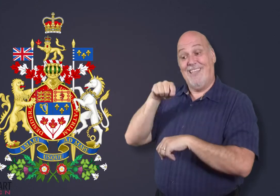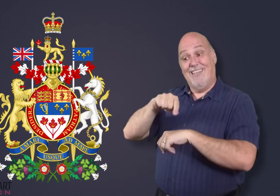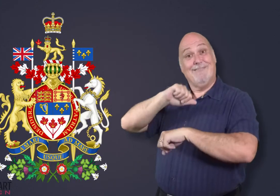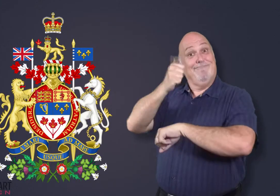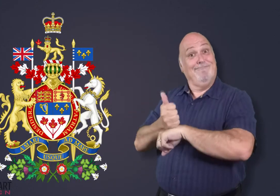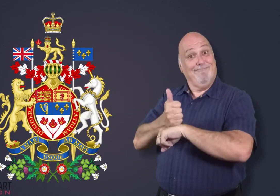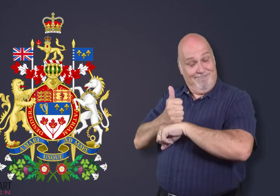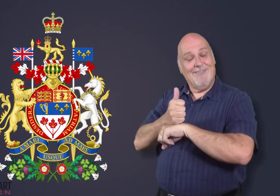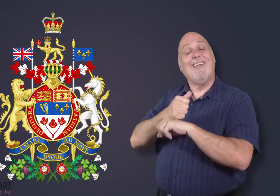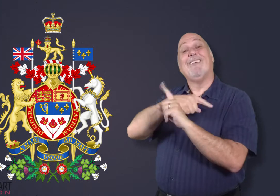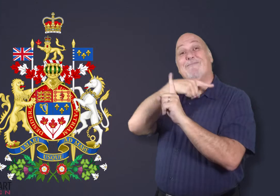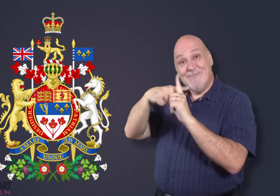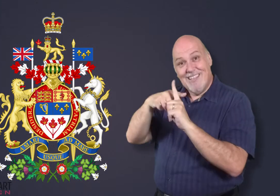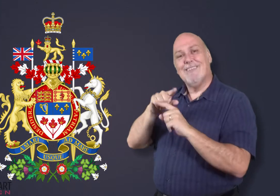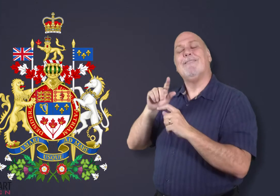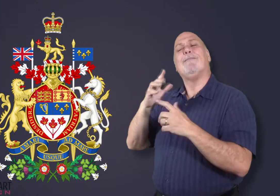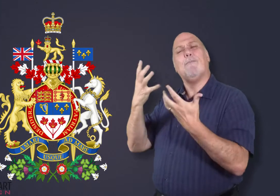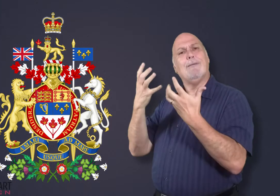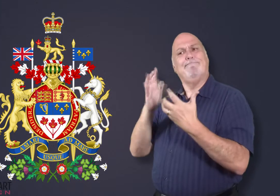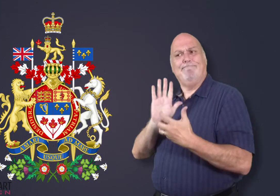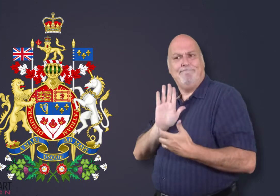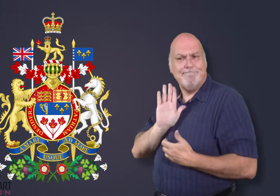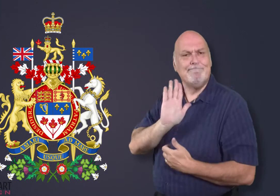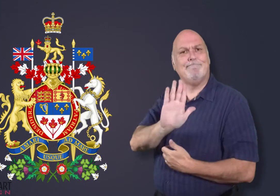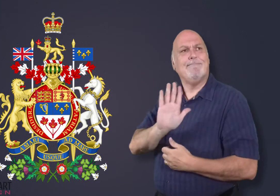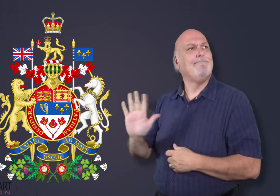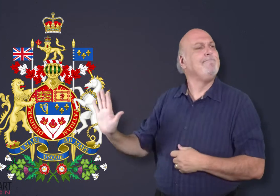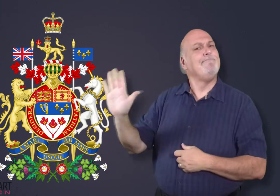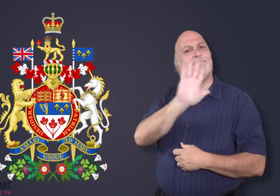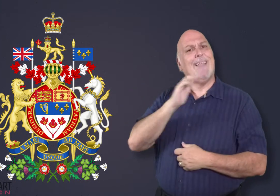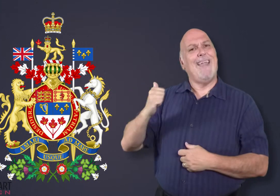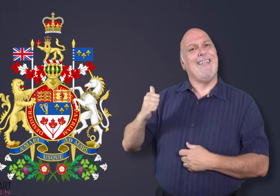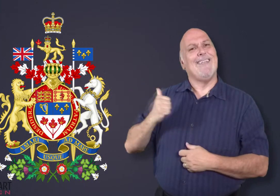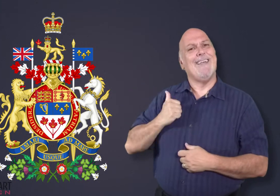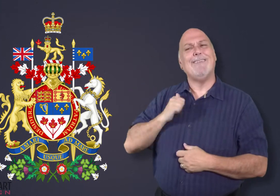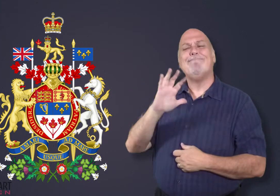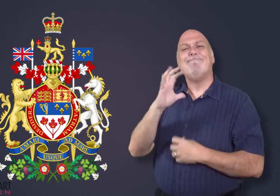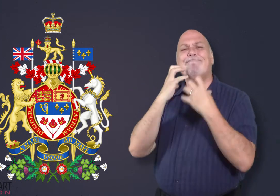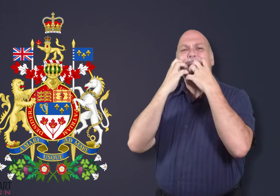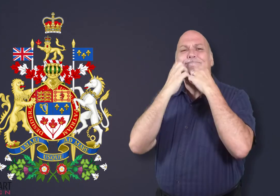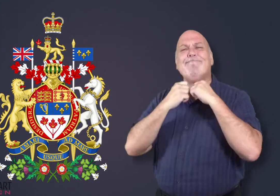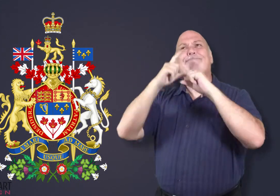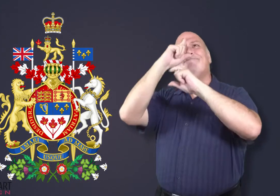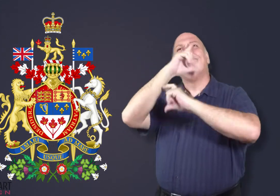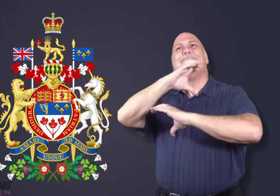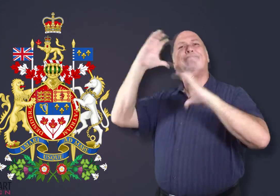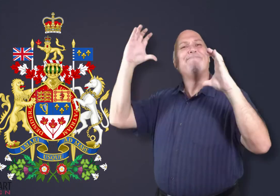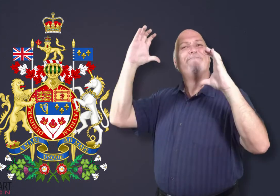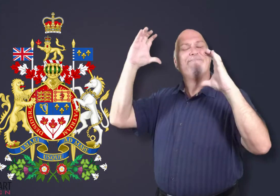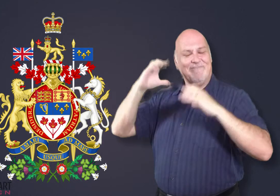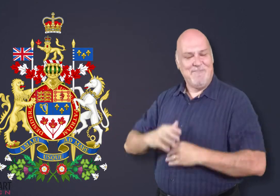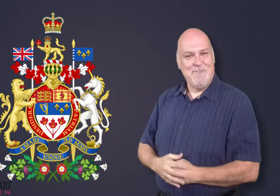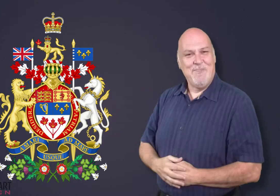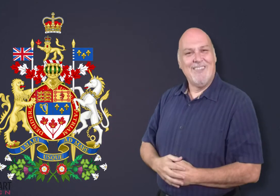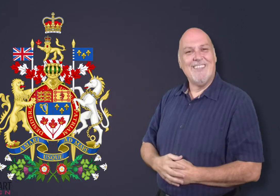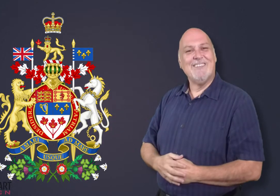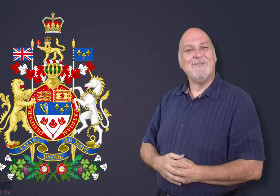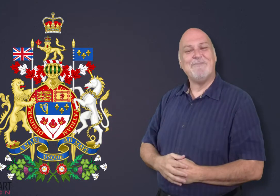The coat of arms includes Canada's motto.